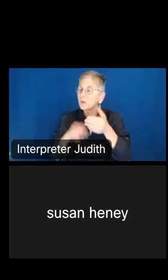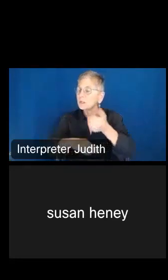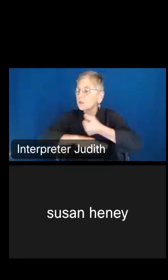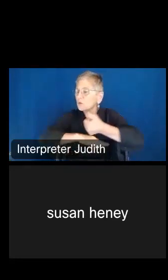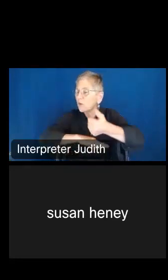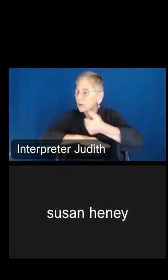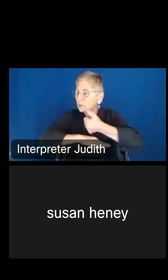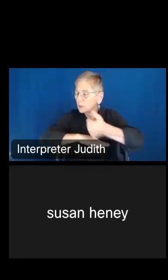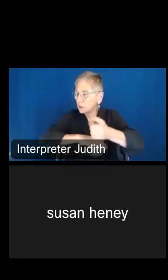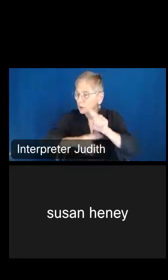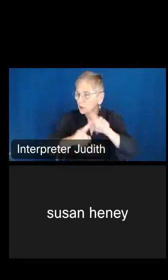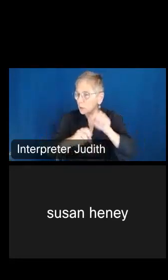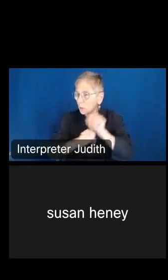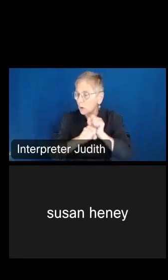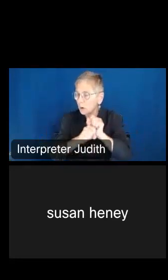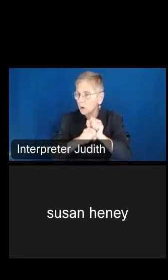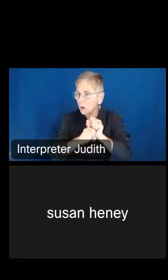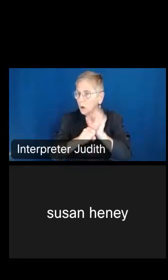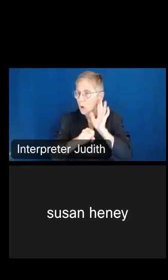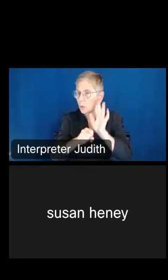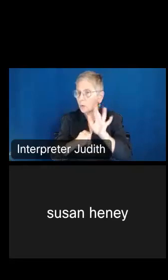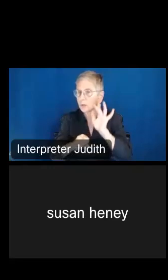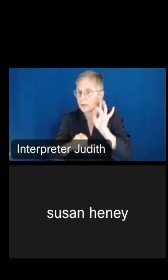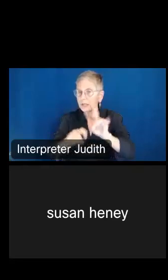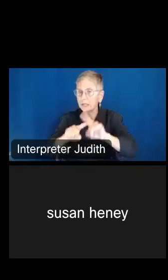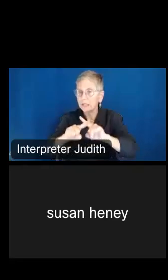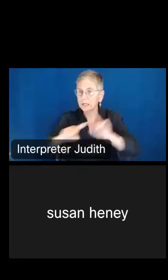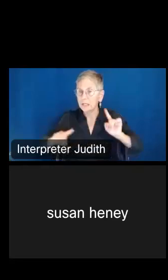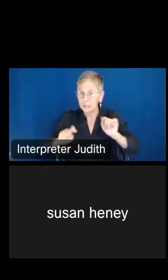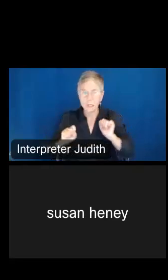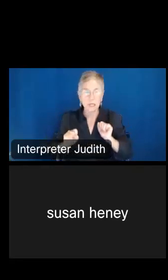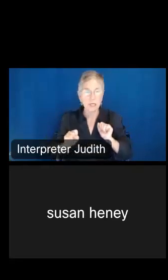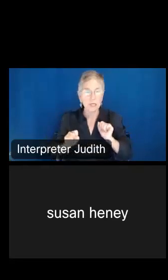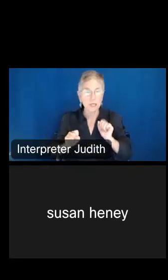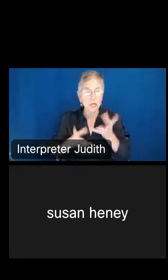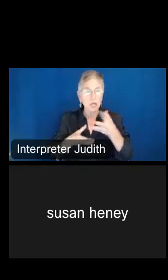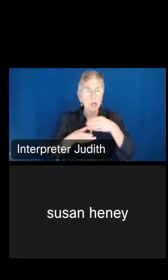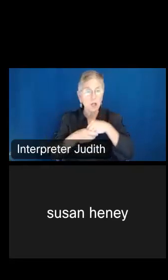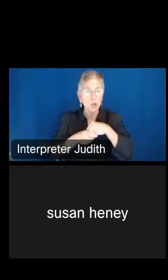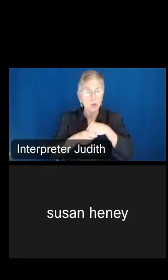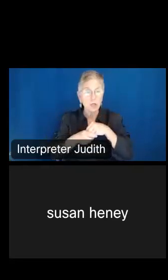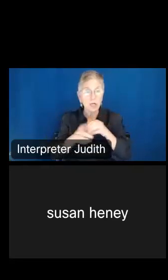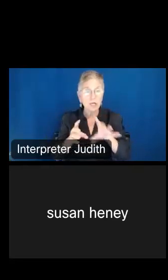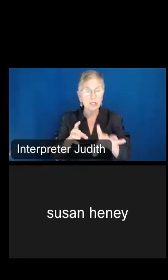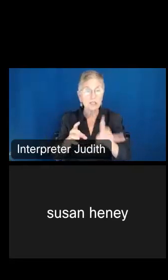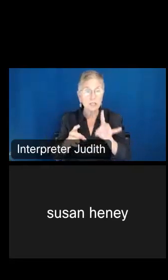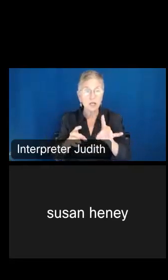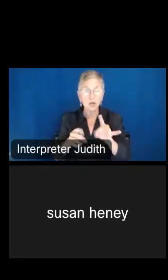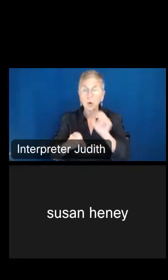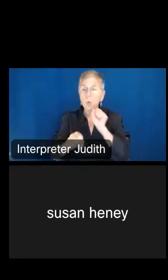will deselect include all, and we will then select work from home. Now I did want to point